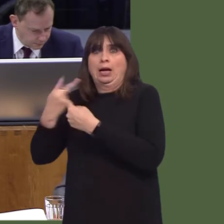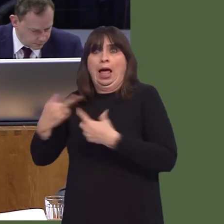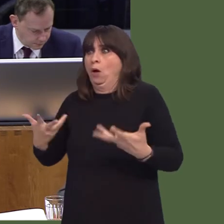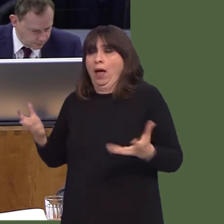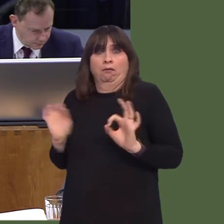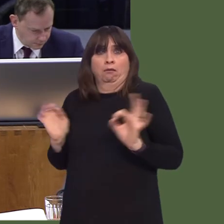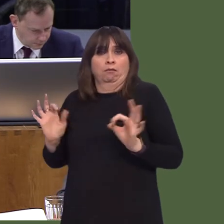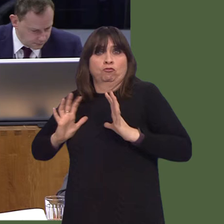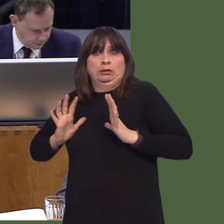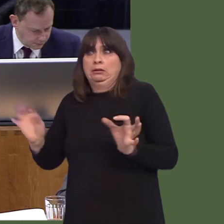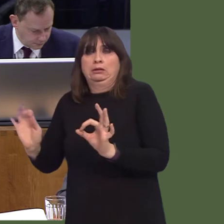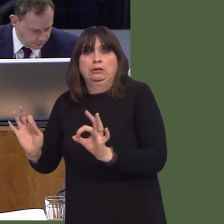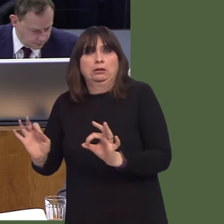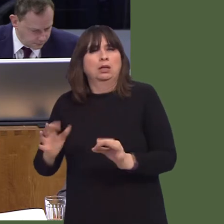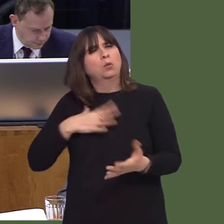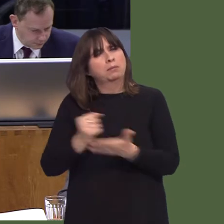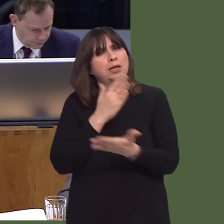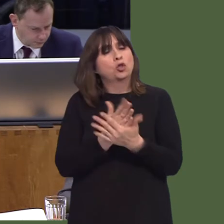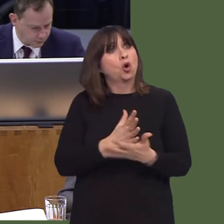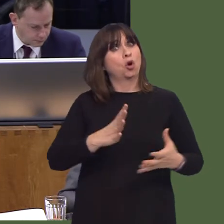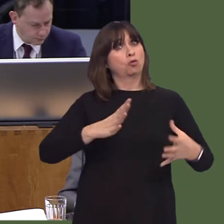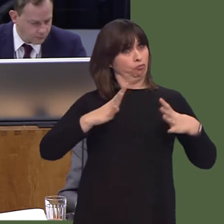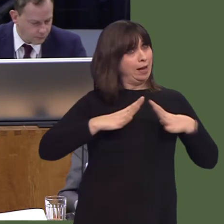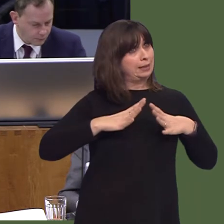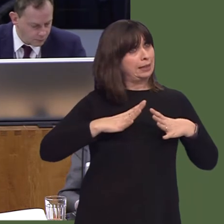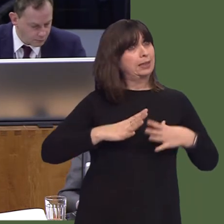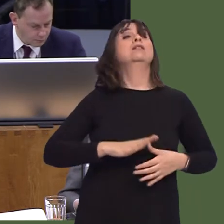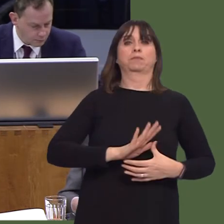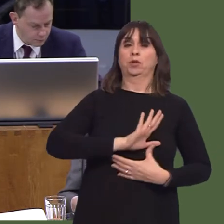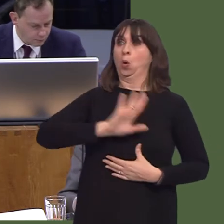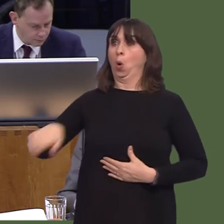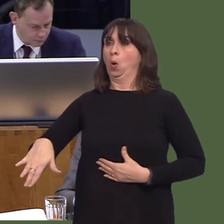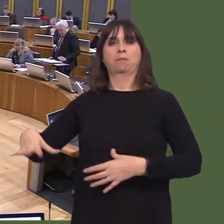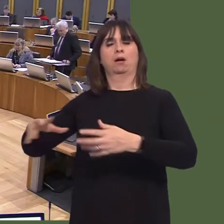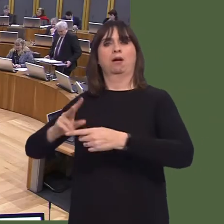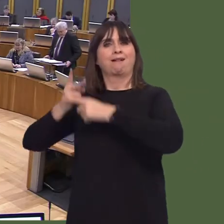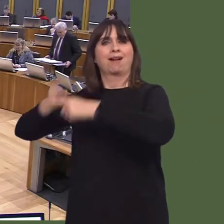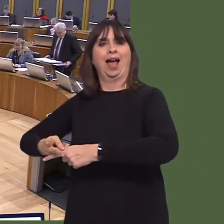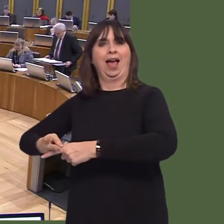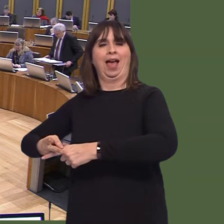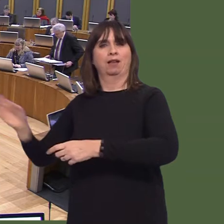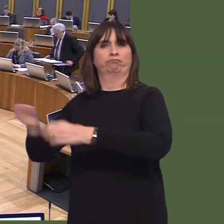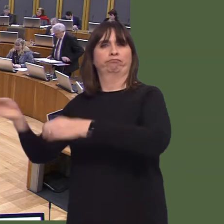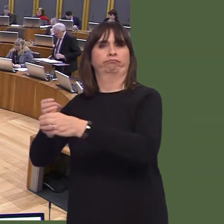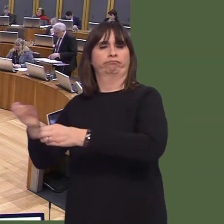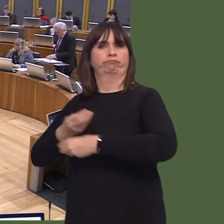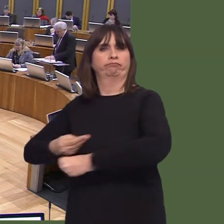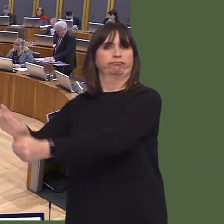I wonder if you would join me in welcoming that proposed initiative in Newport as a way